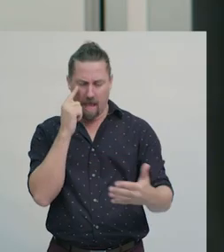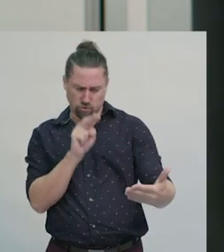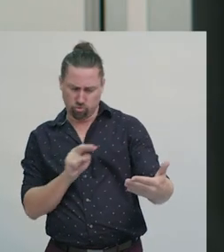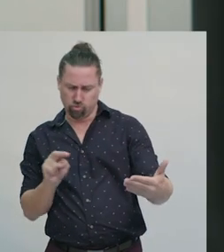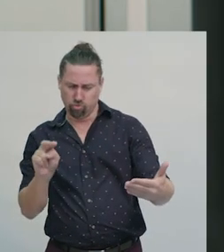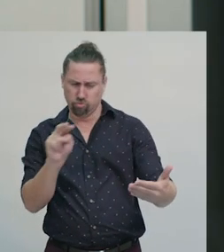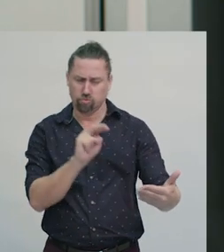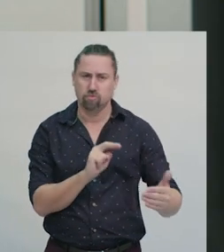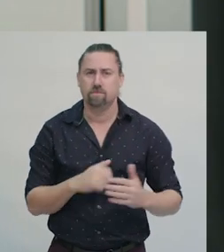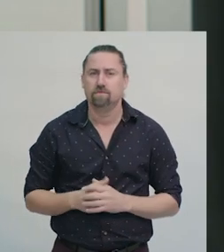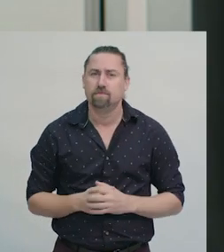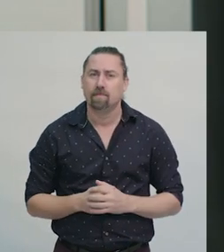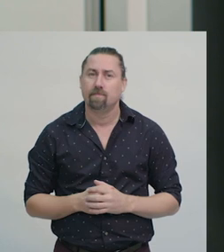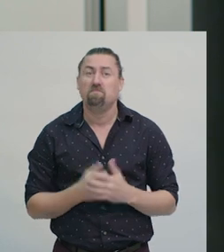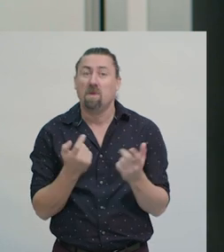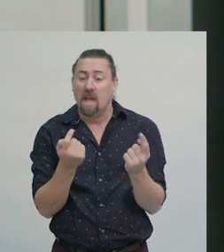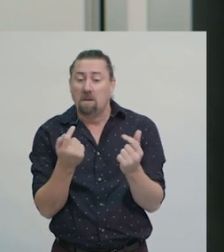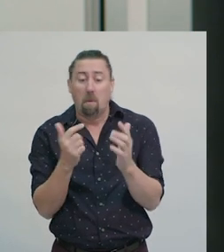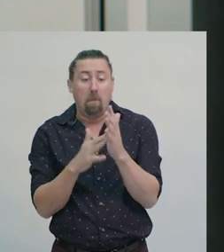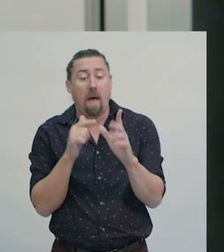A very simple map may not have a scale.